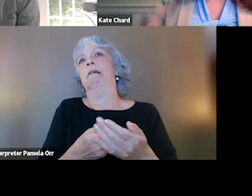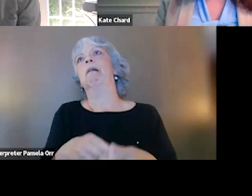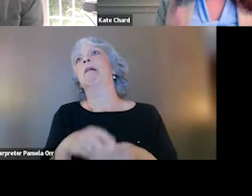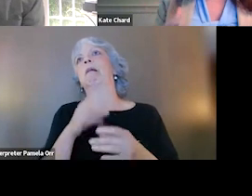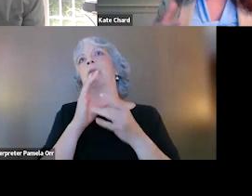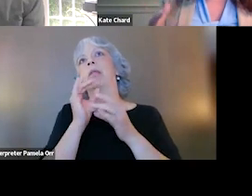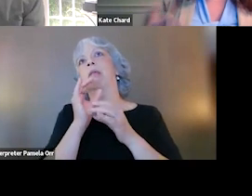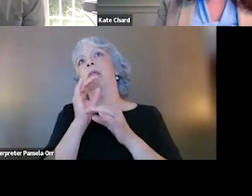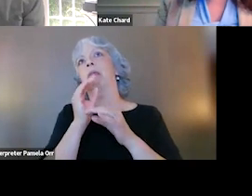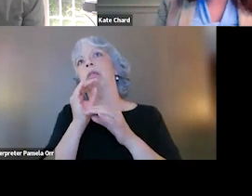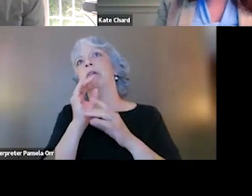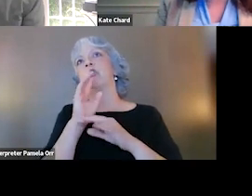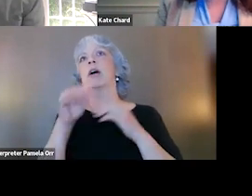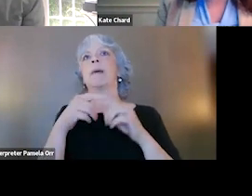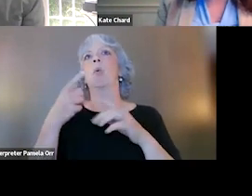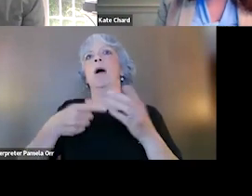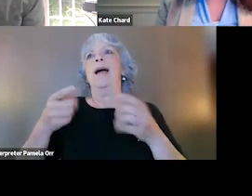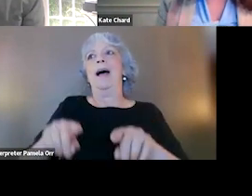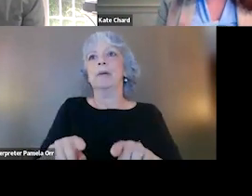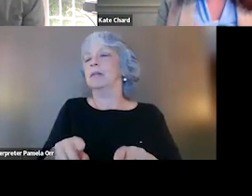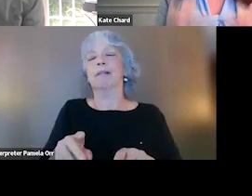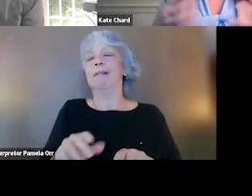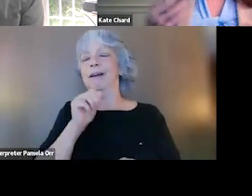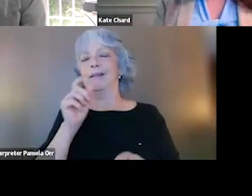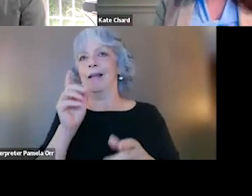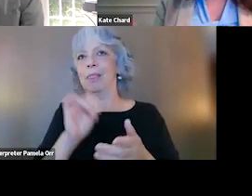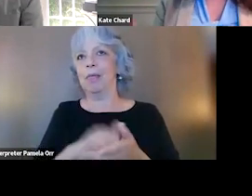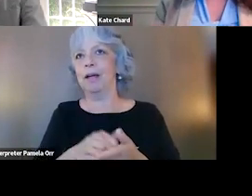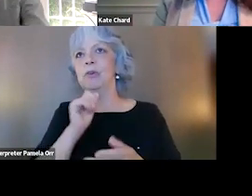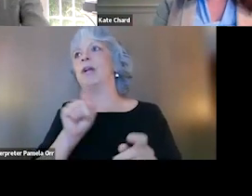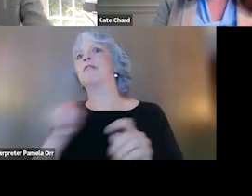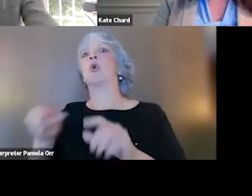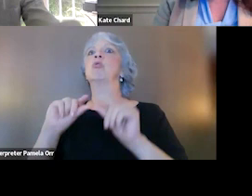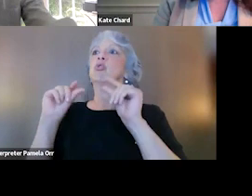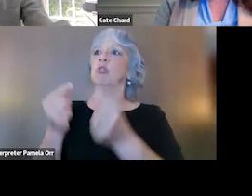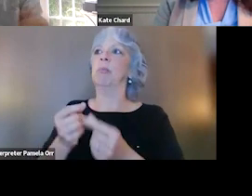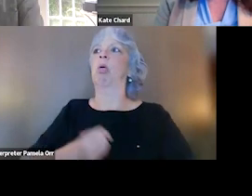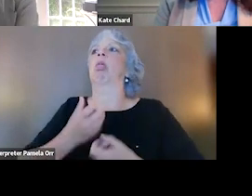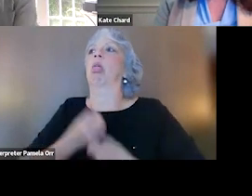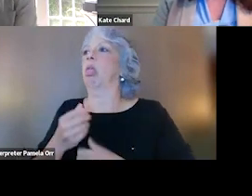and having to talk about what happens to you. It doesn't mean you have to go to a group and tell a group what happened to you.